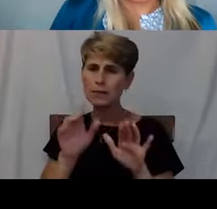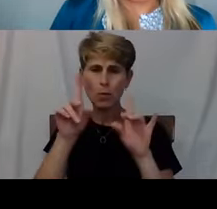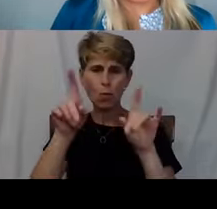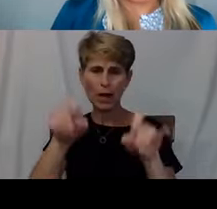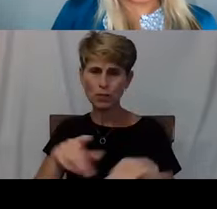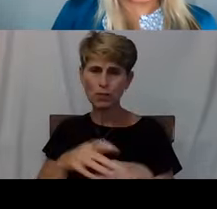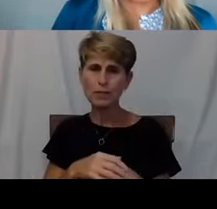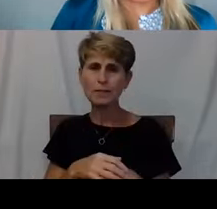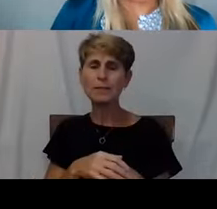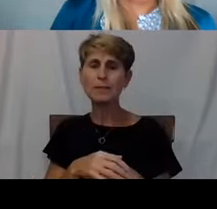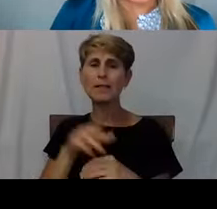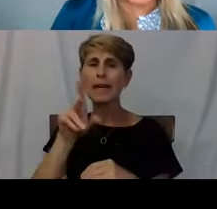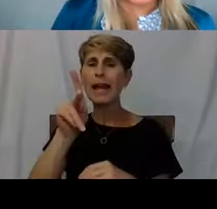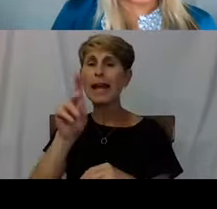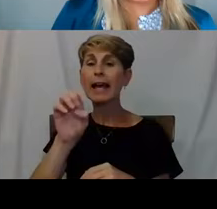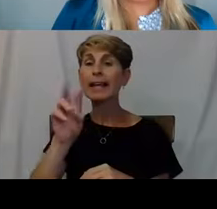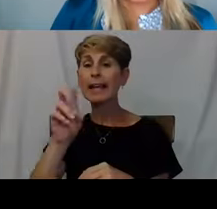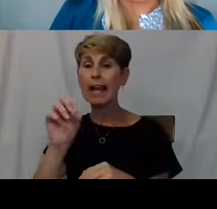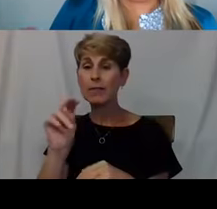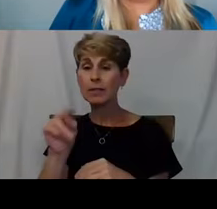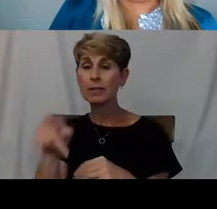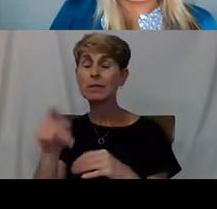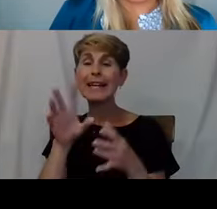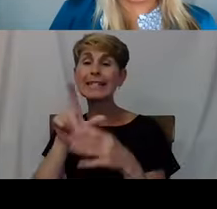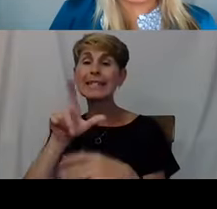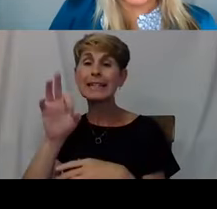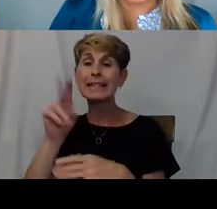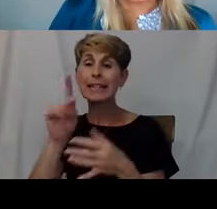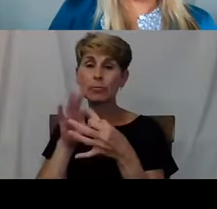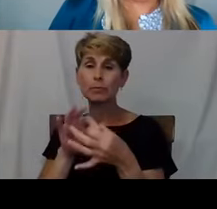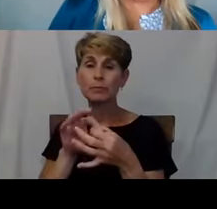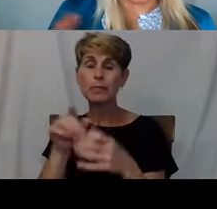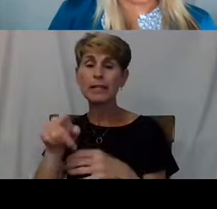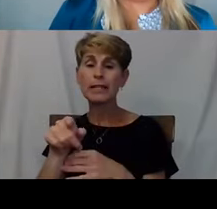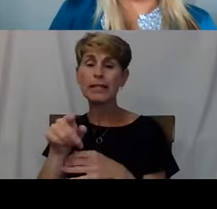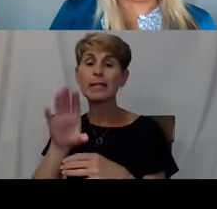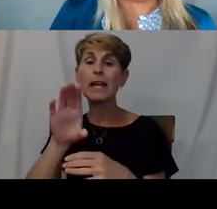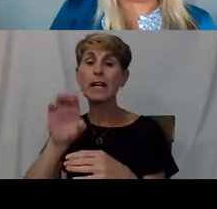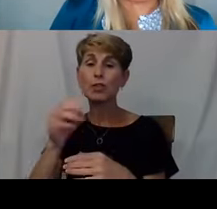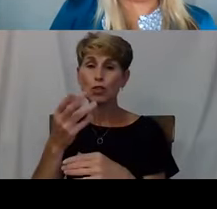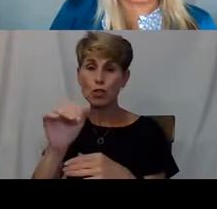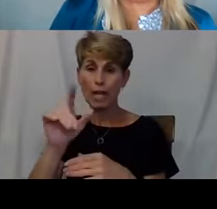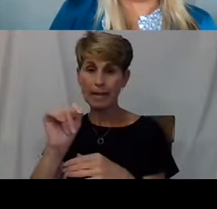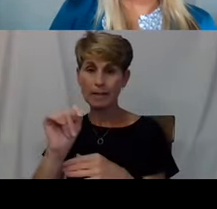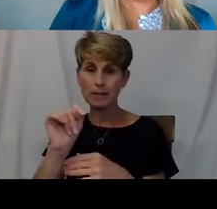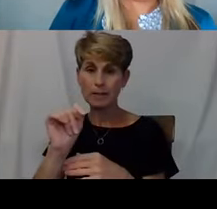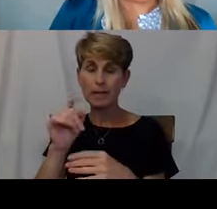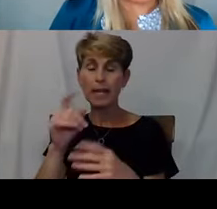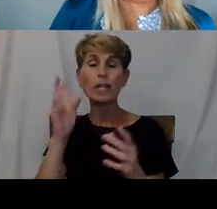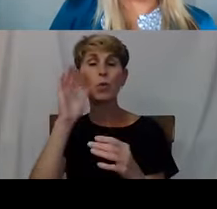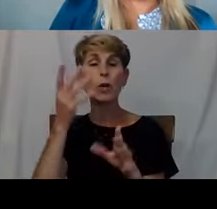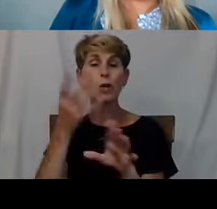Kevin, put the link to the evaluation in the chat. That'll also come in a follow up email probably tomorrow